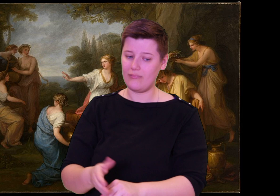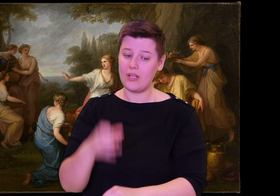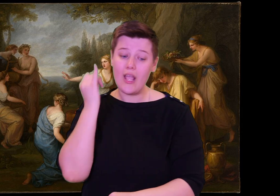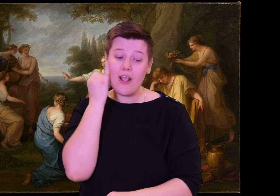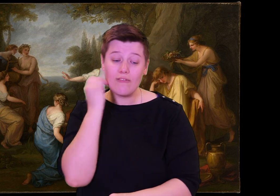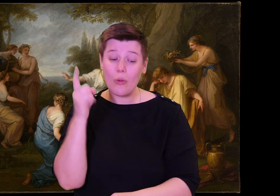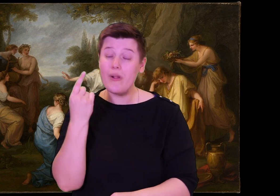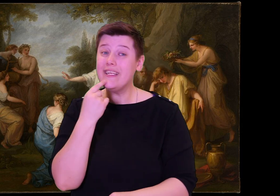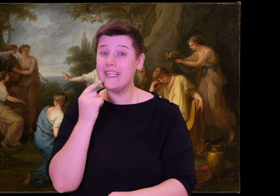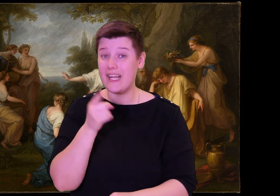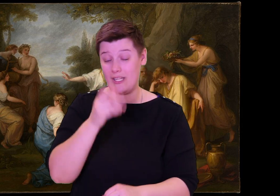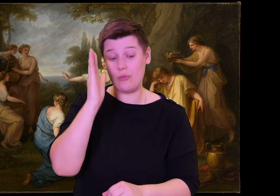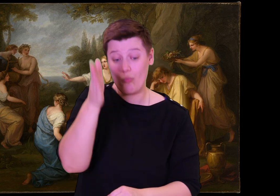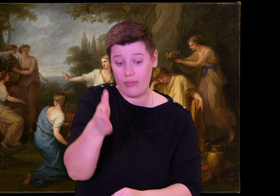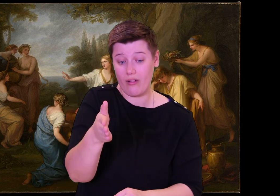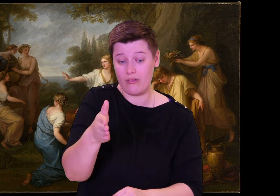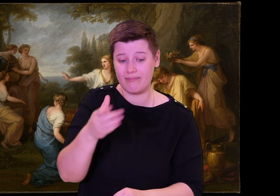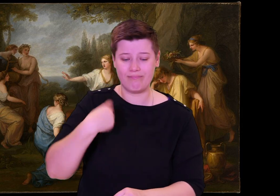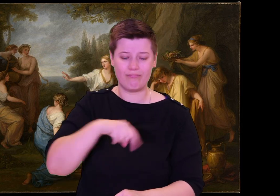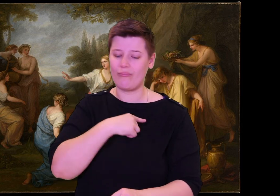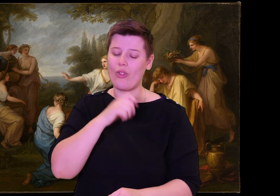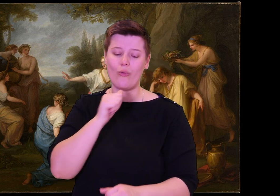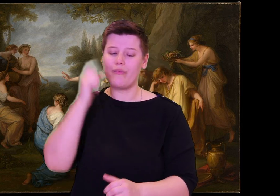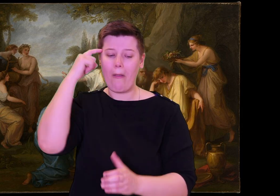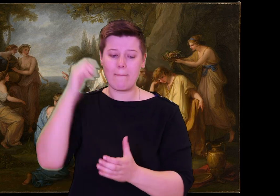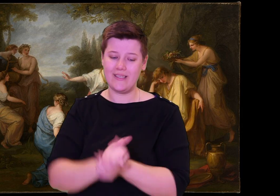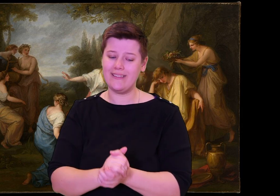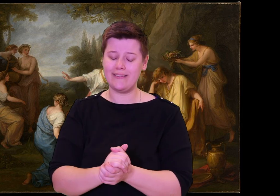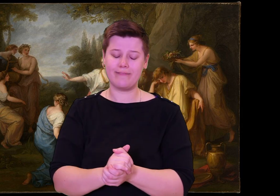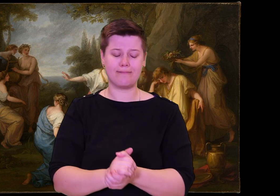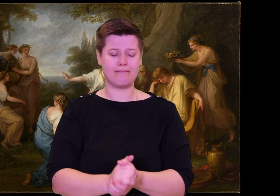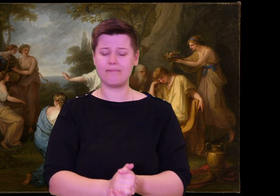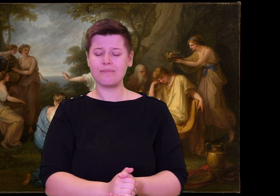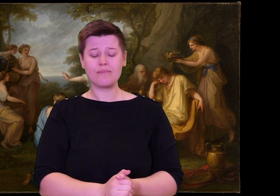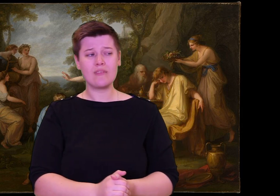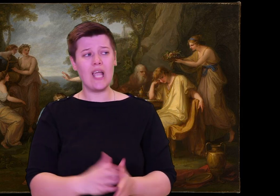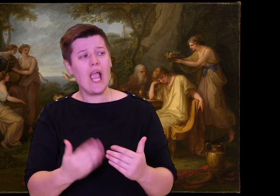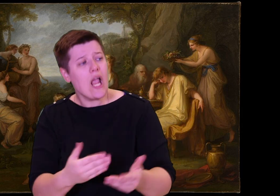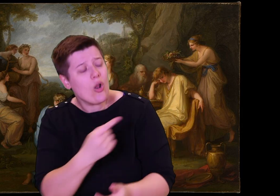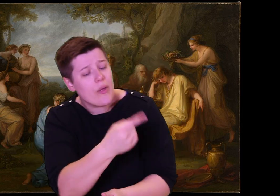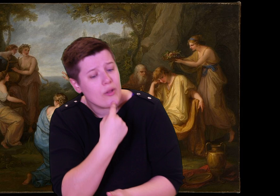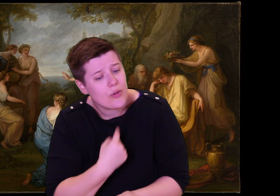what parents? What kind of ship did you arrive here on? What sailors brought you